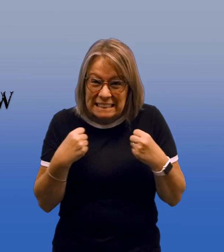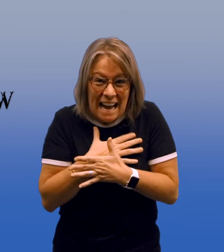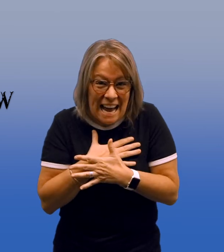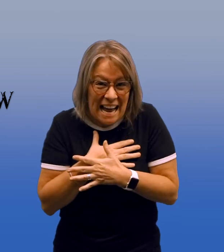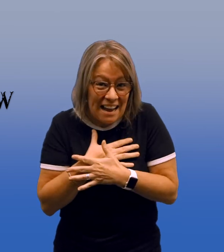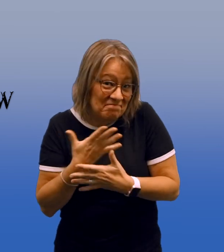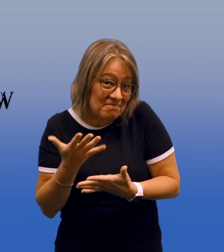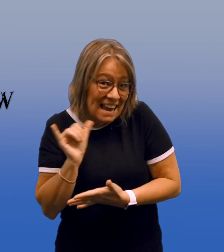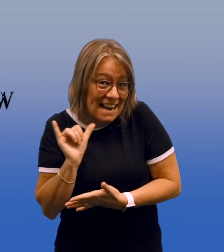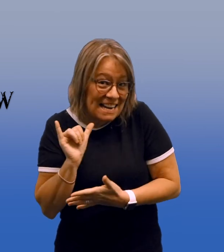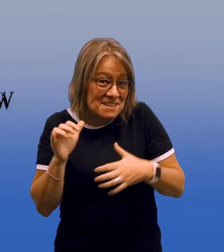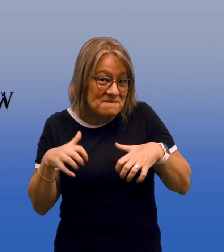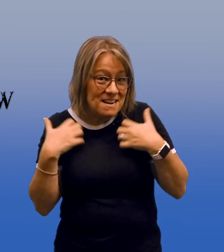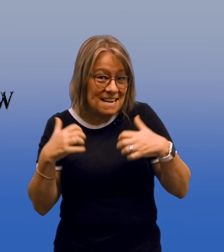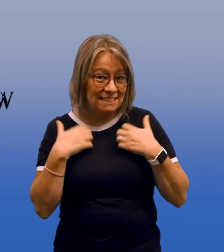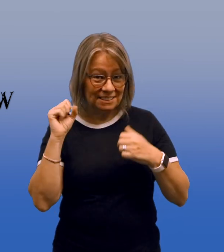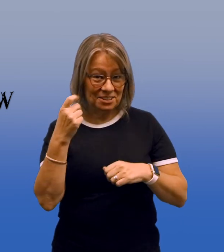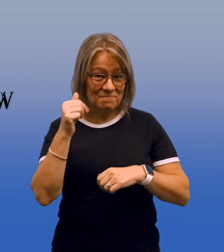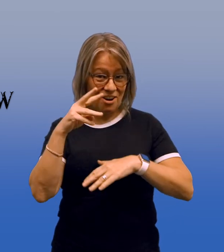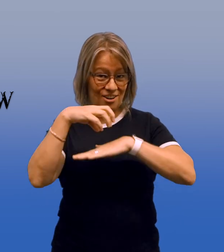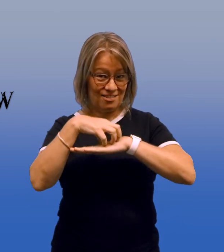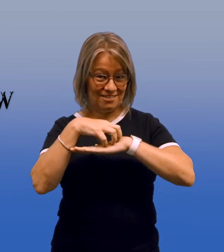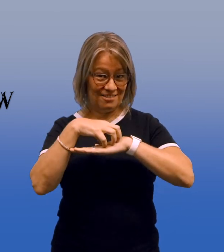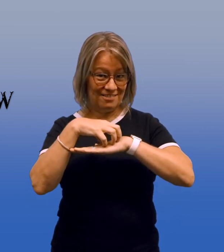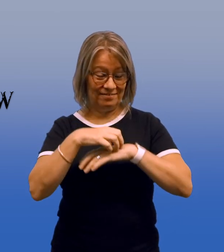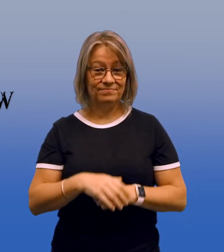or even more terrifying than "The Monkey's Paw"?